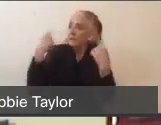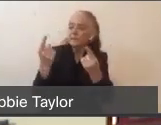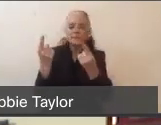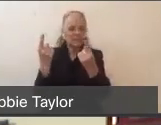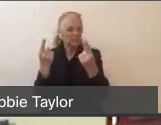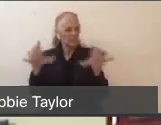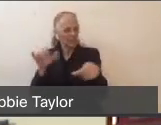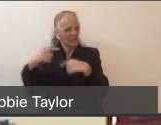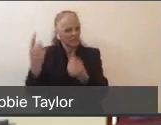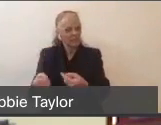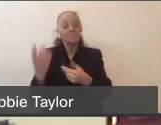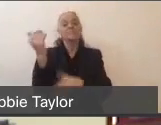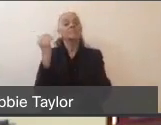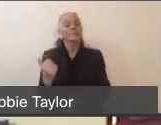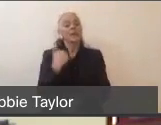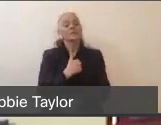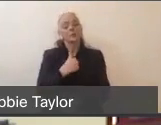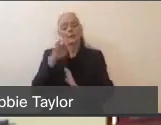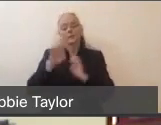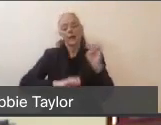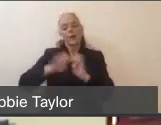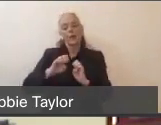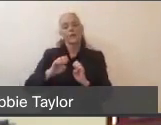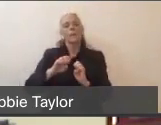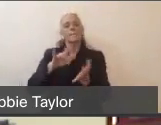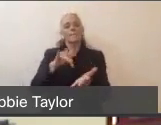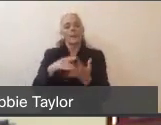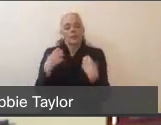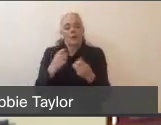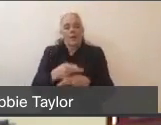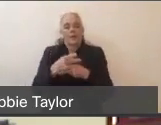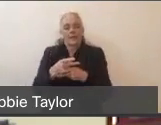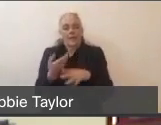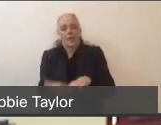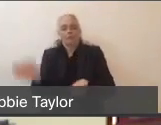is the medical healthcare surge plan, and that's where we've had the North Bay IMT